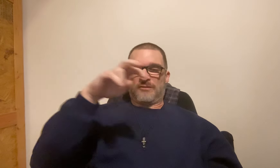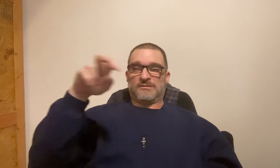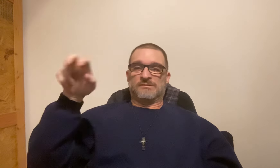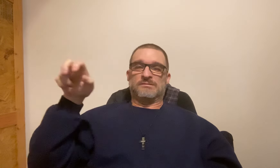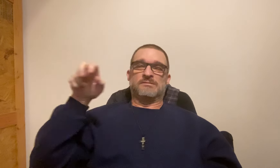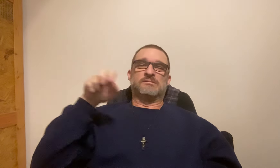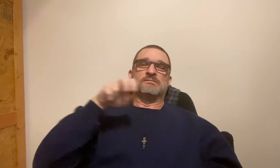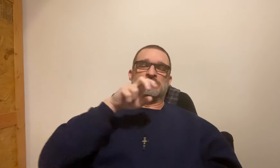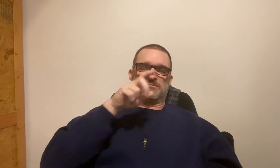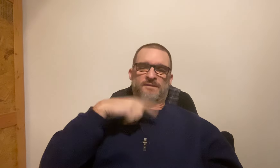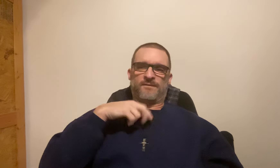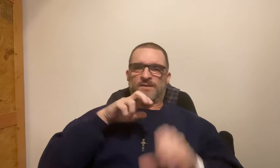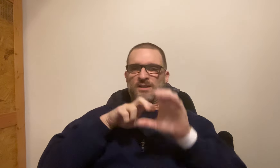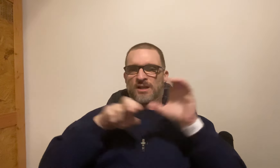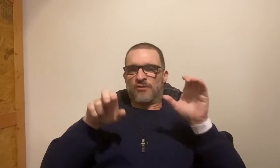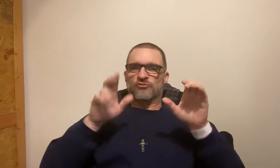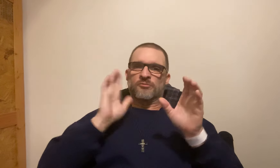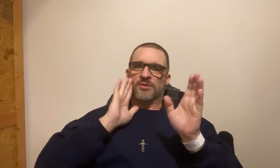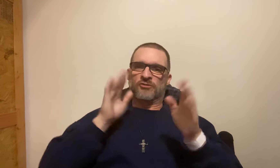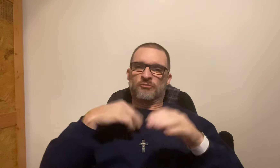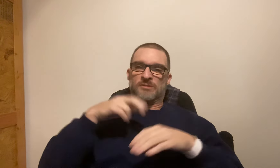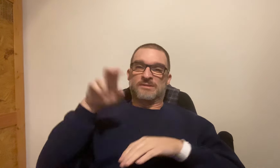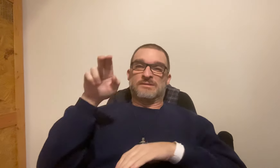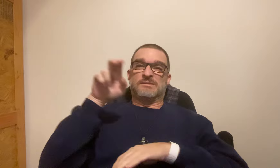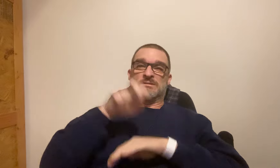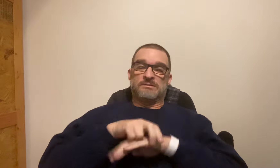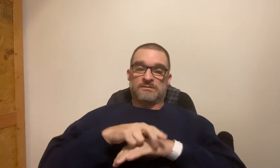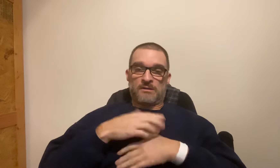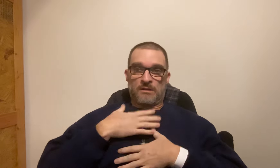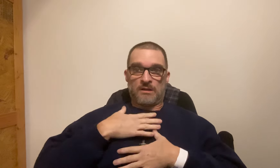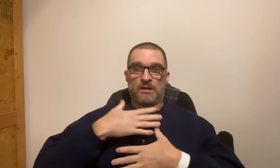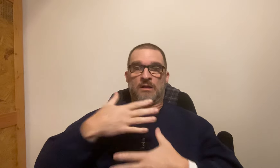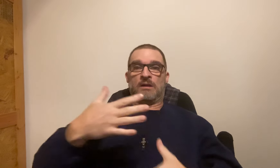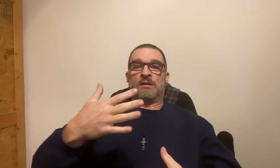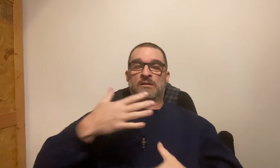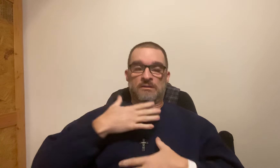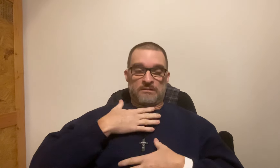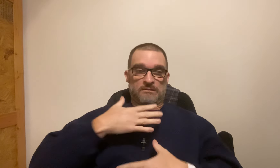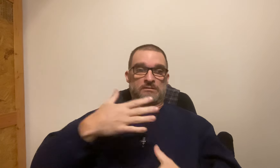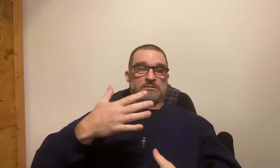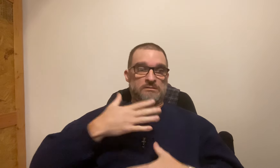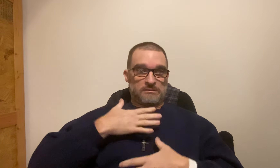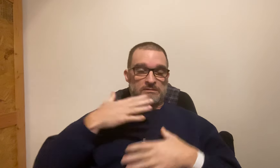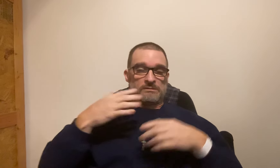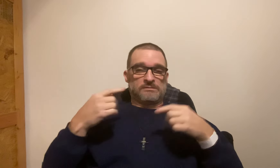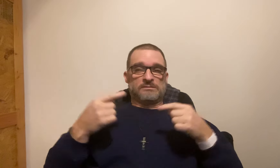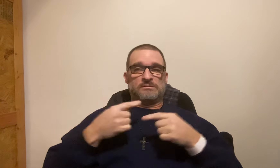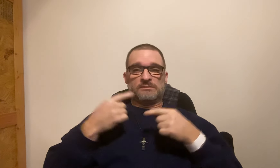I walked over to the couch which is in my bedroom. I sat on it and tried to catch my breath and experiencing shortness of breath.